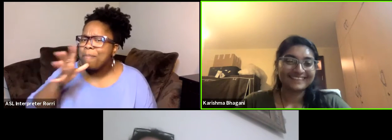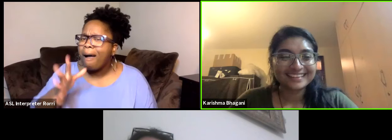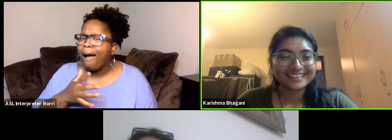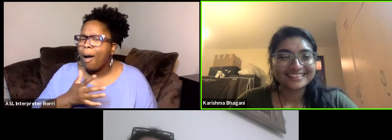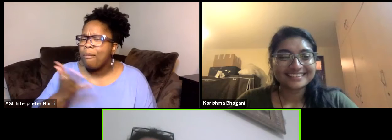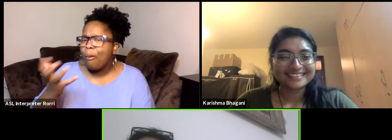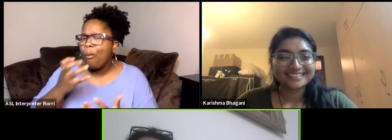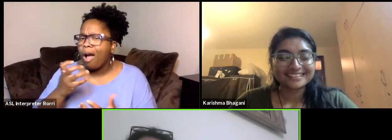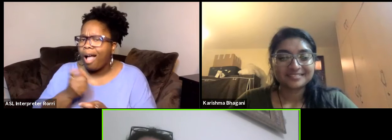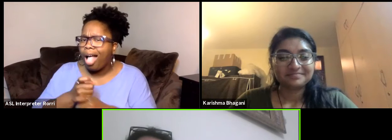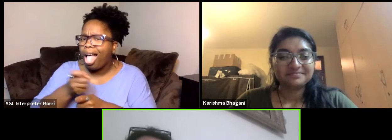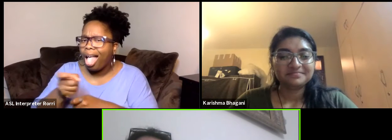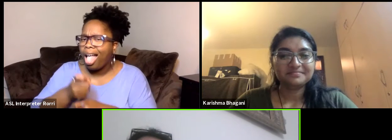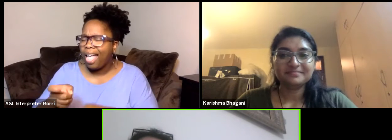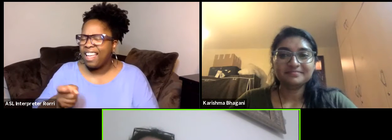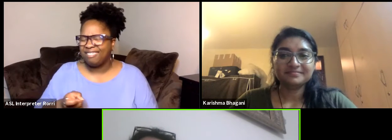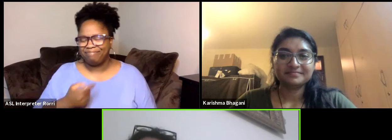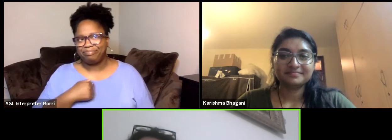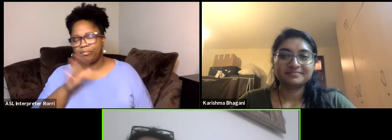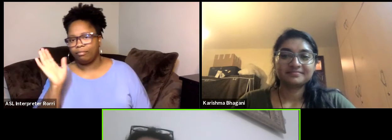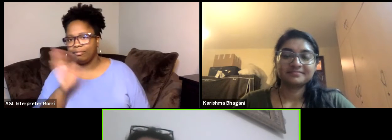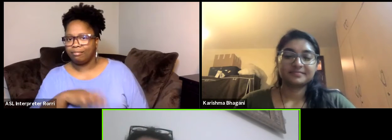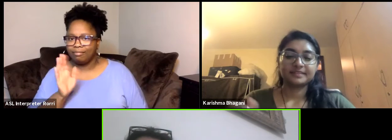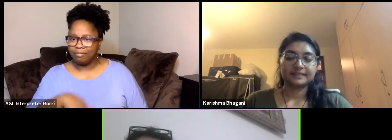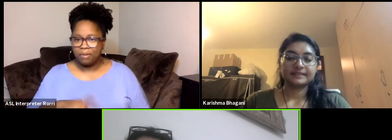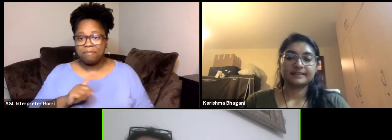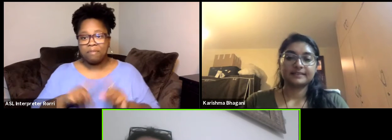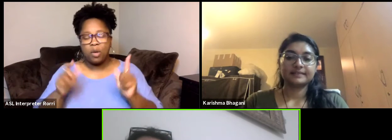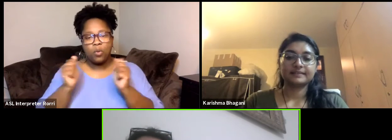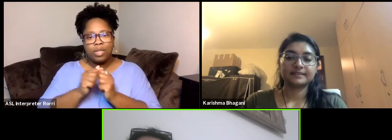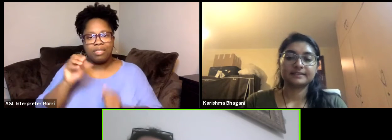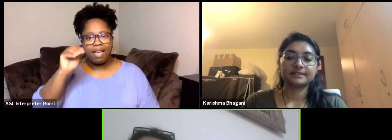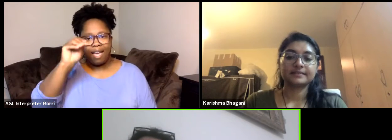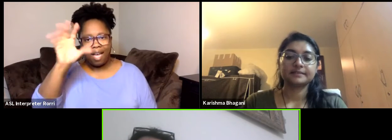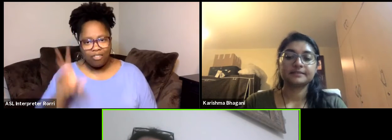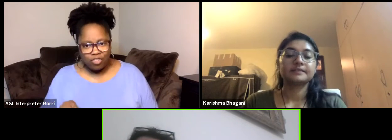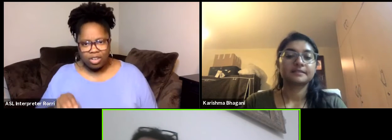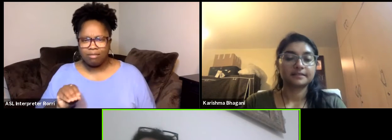but with the African continent up to recently